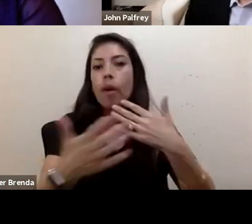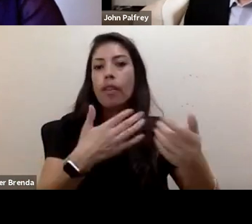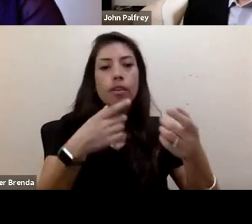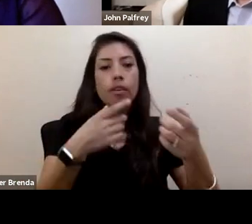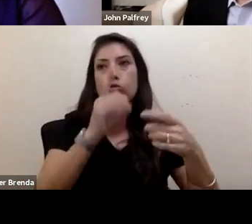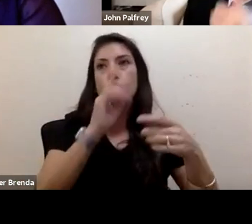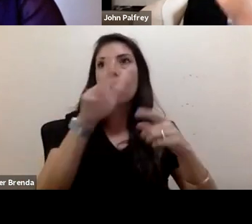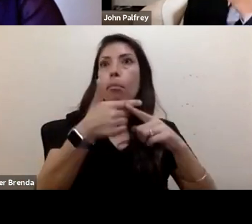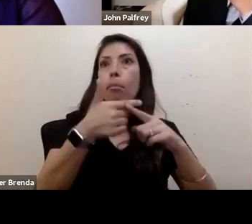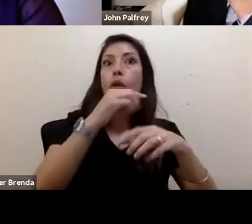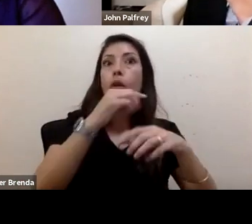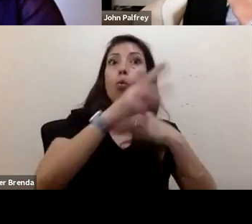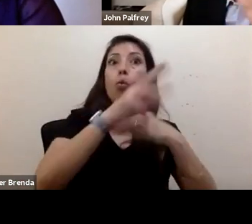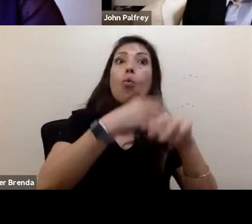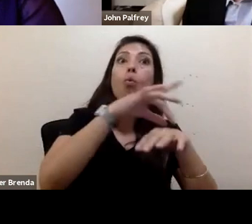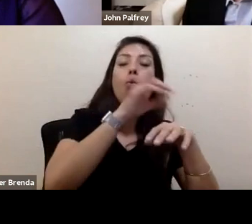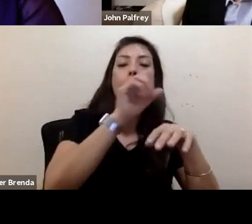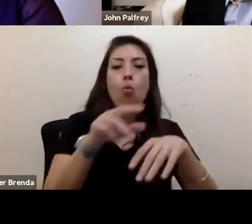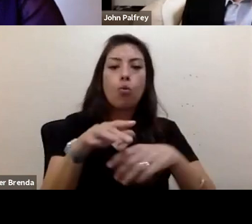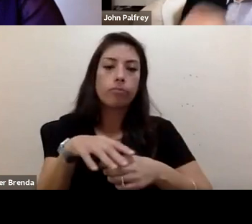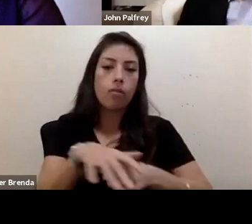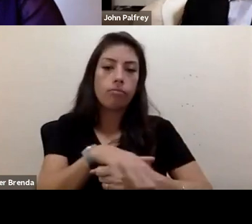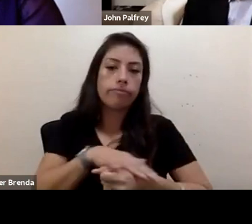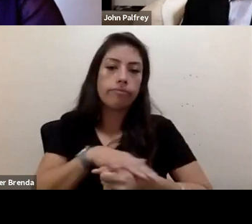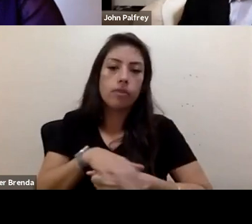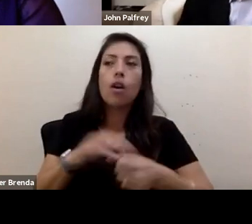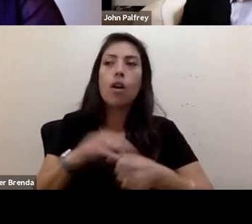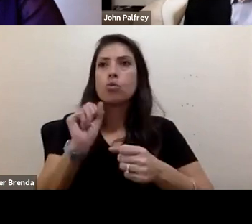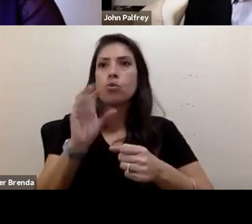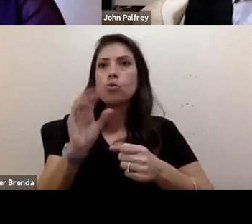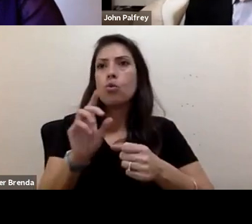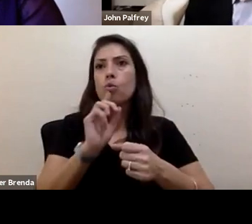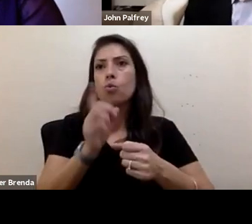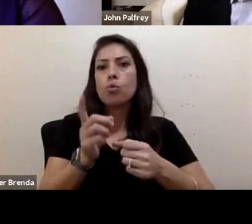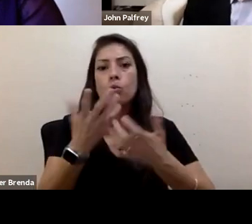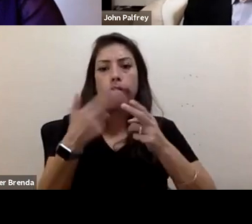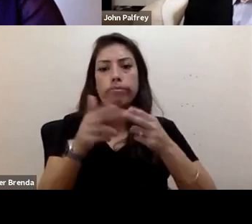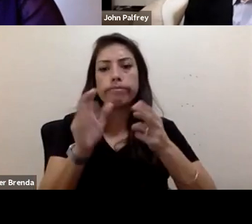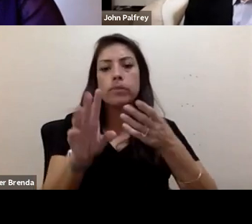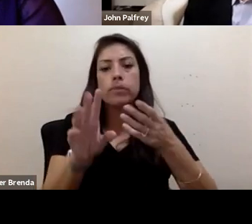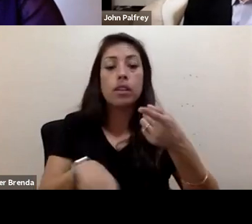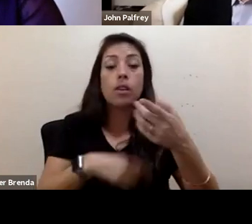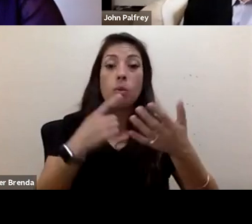So I'll try to touch on just a handful of things. Whether we're talking about a lack of land and resources,